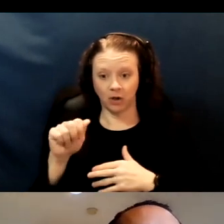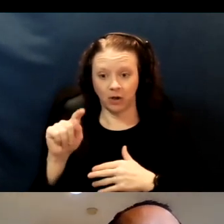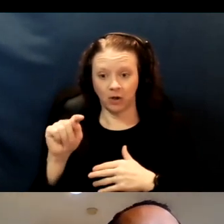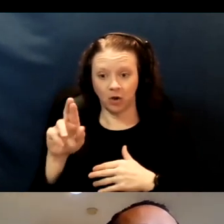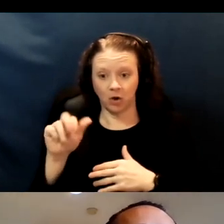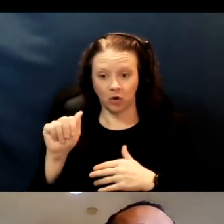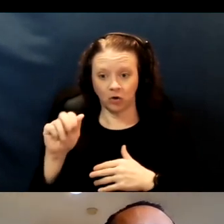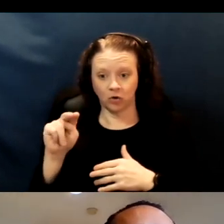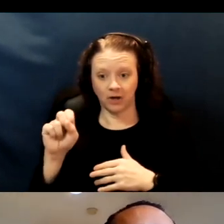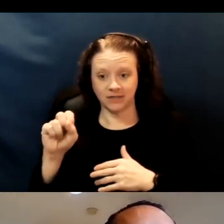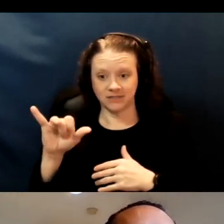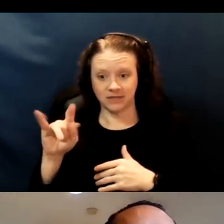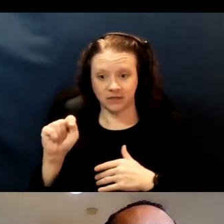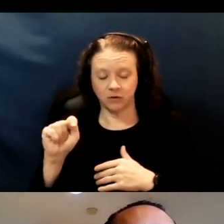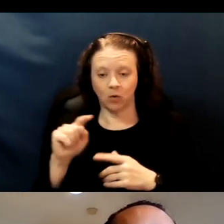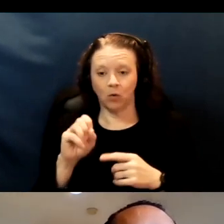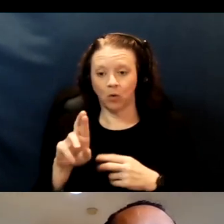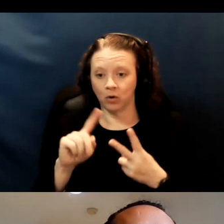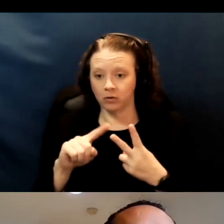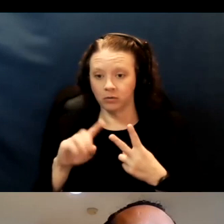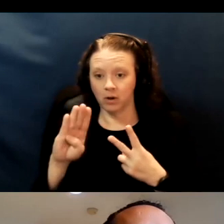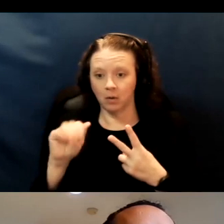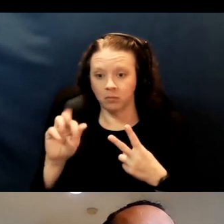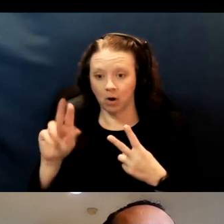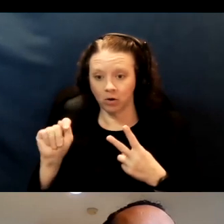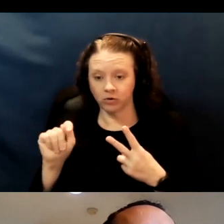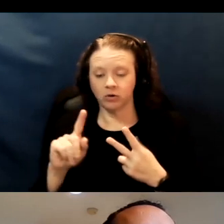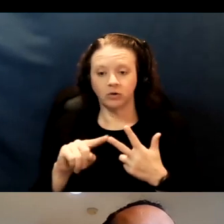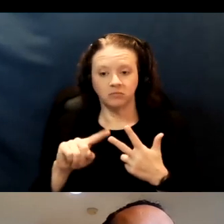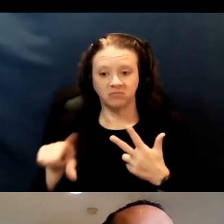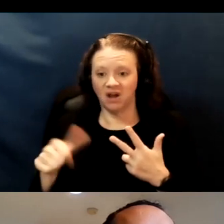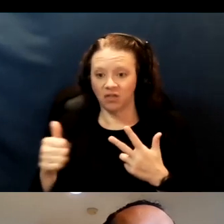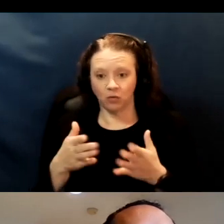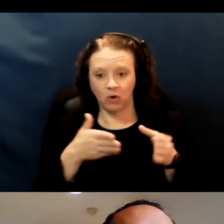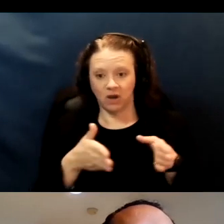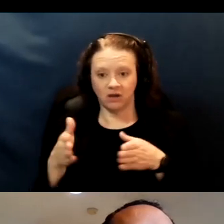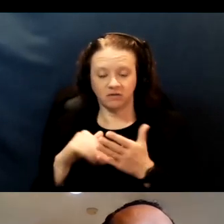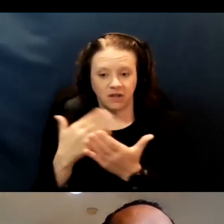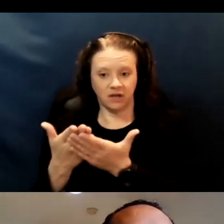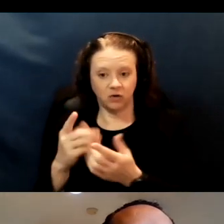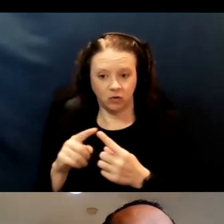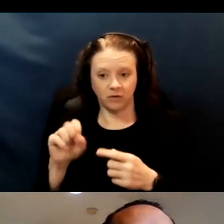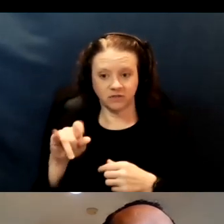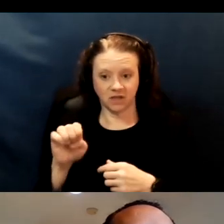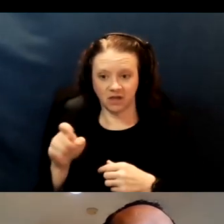and other means of getting to the sites, so that you don't have to have a vehicle.